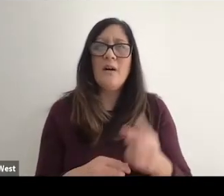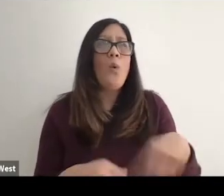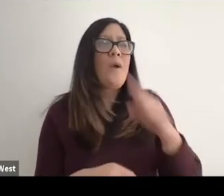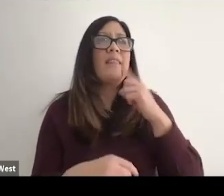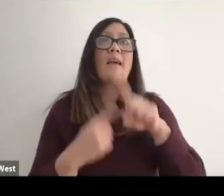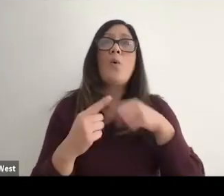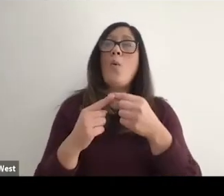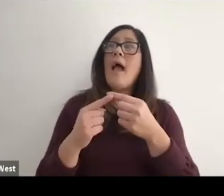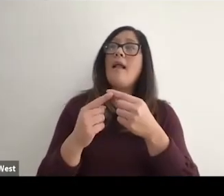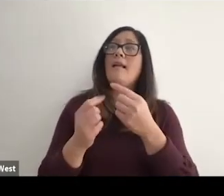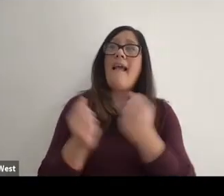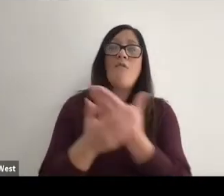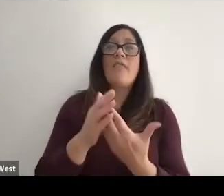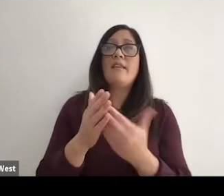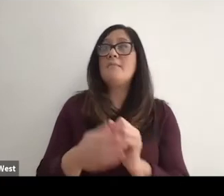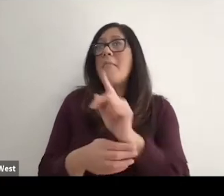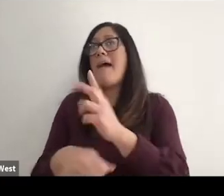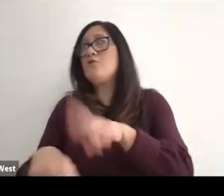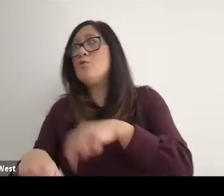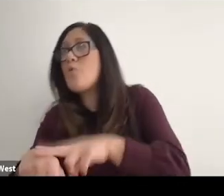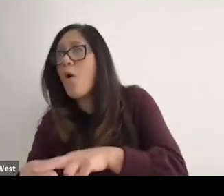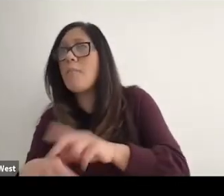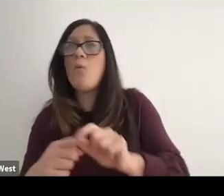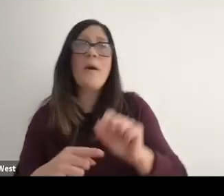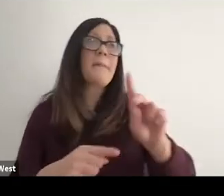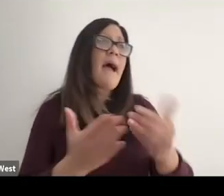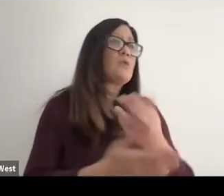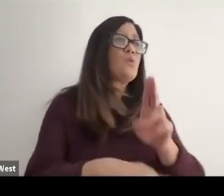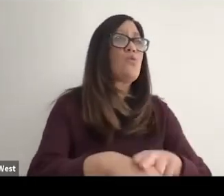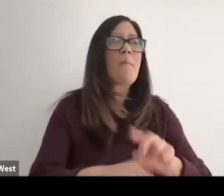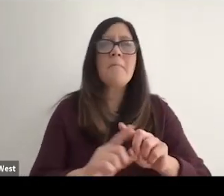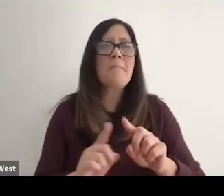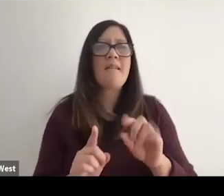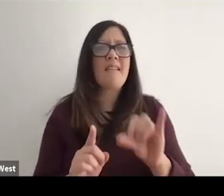When things get back to normal or when I get to Normal when we're in the new normal.